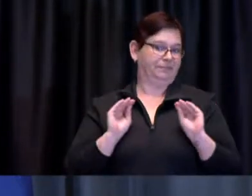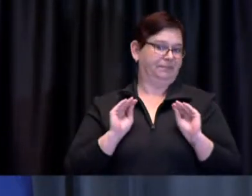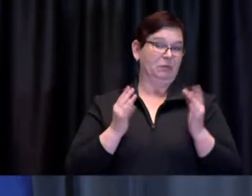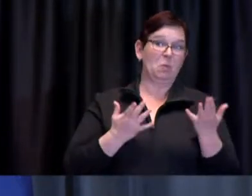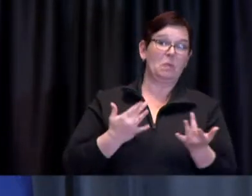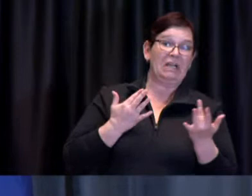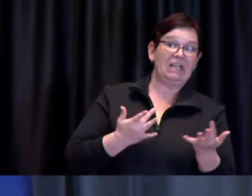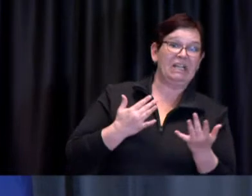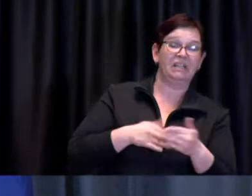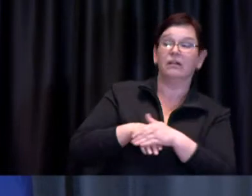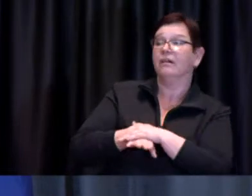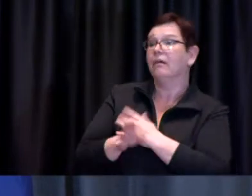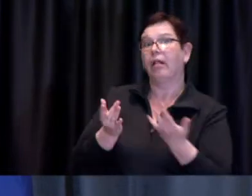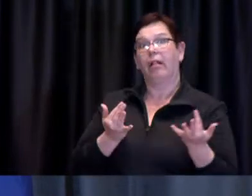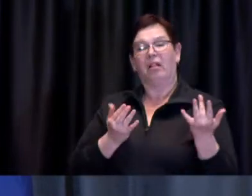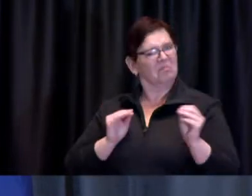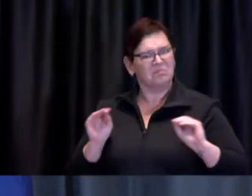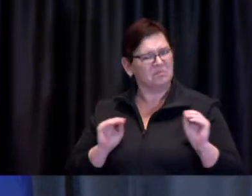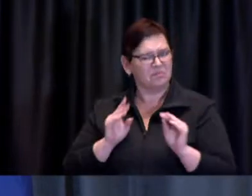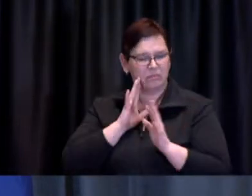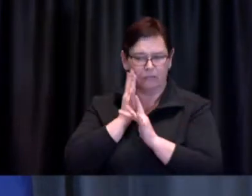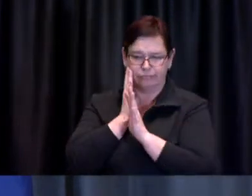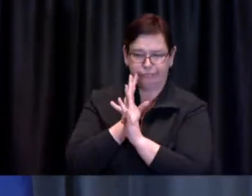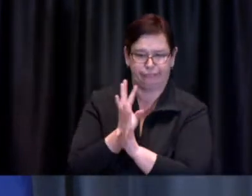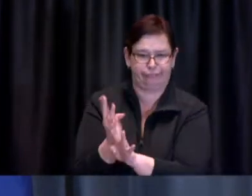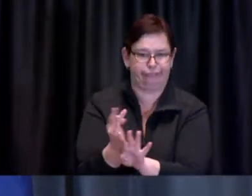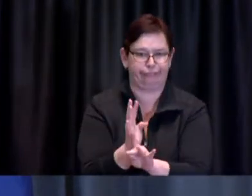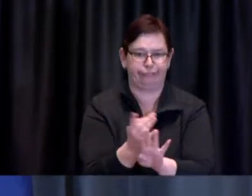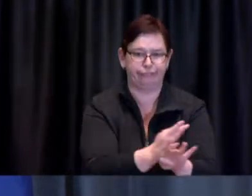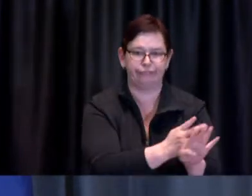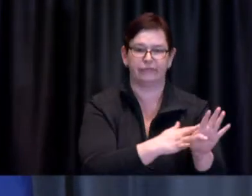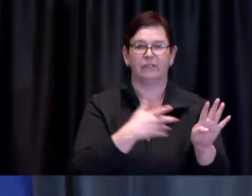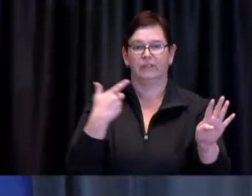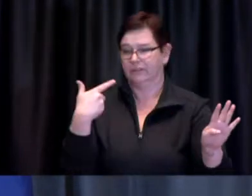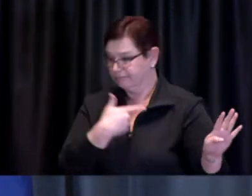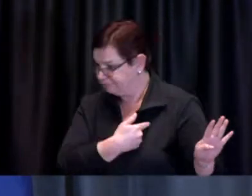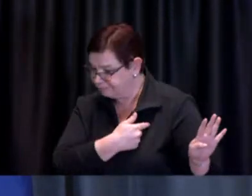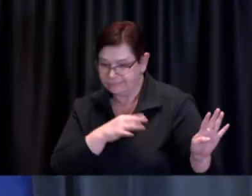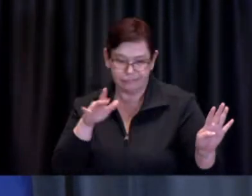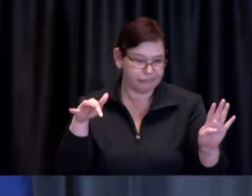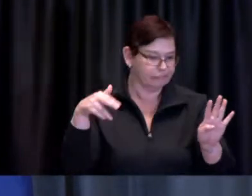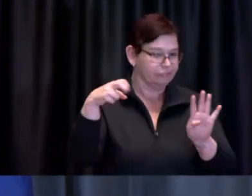Most people are checked in, vaccinated and checked out in about 30 minutes.